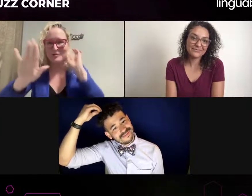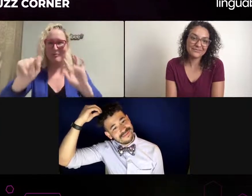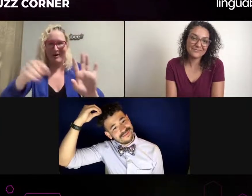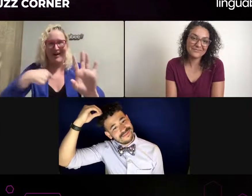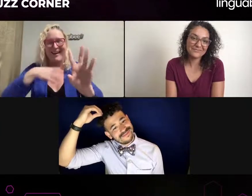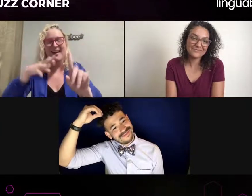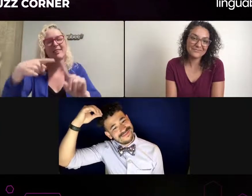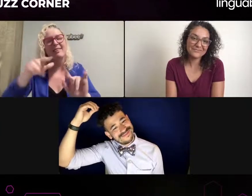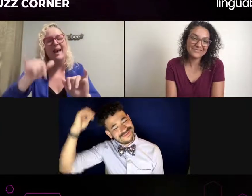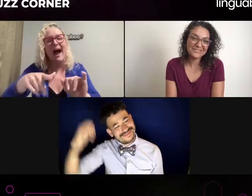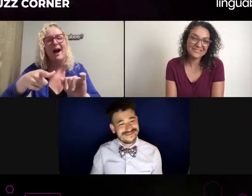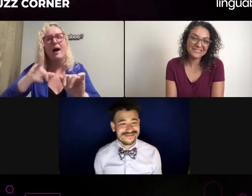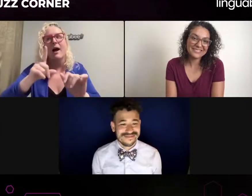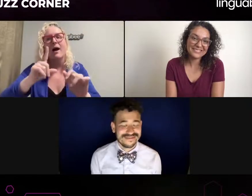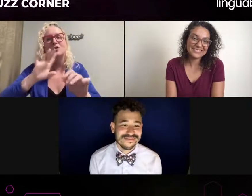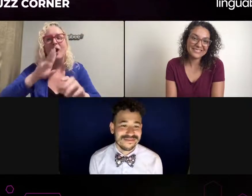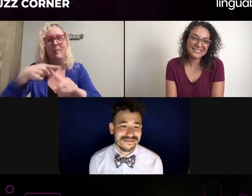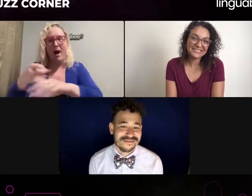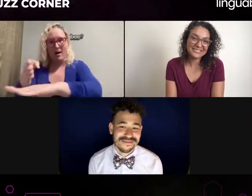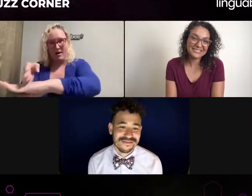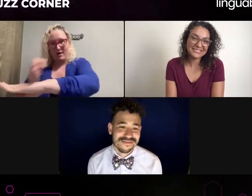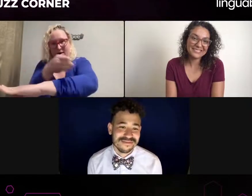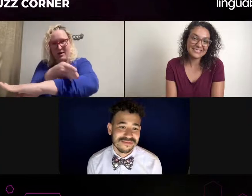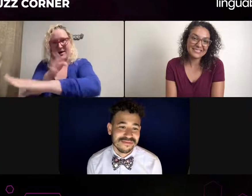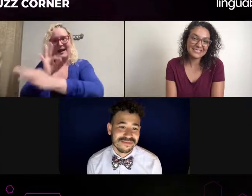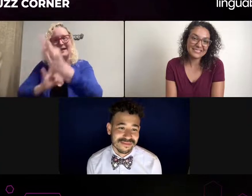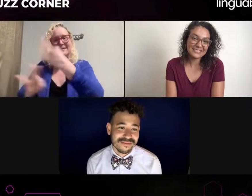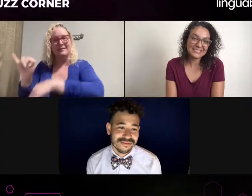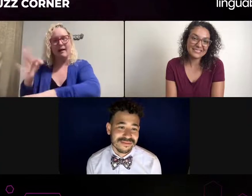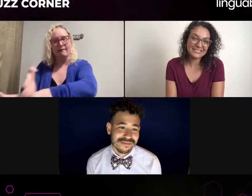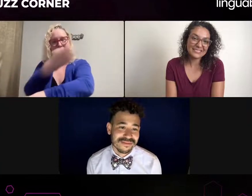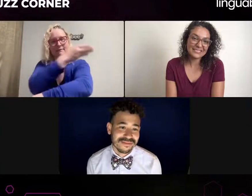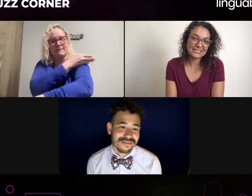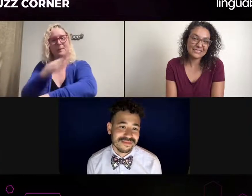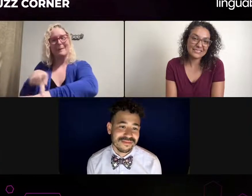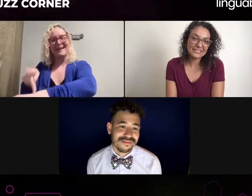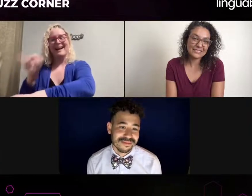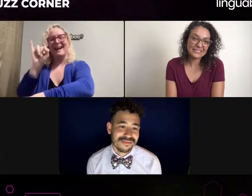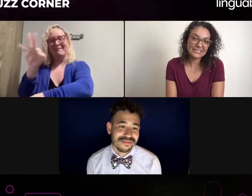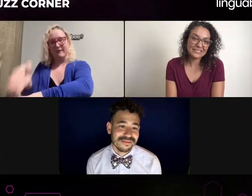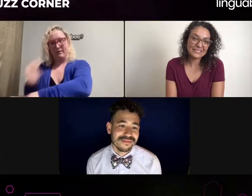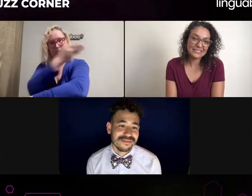work with them and rehearse with them, make sure everything's going great before the auditions.